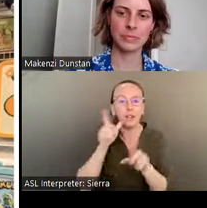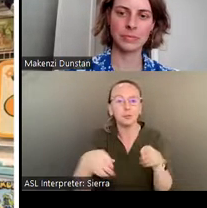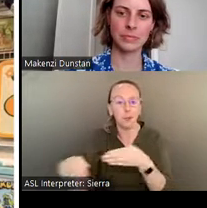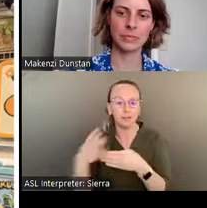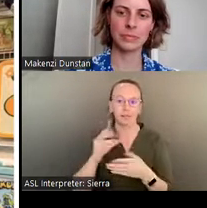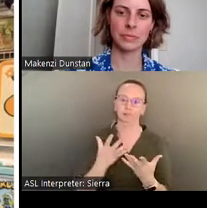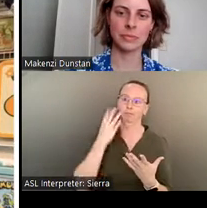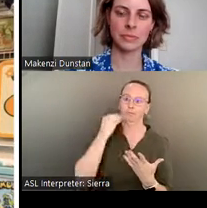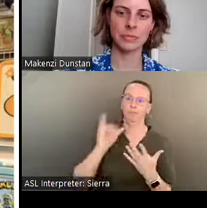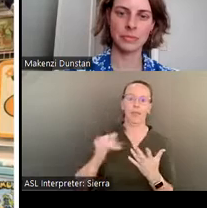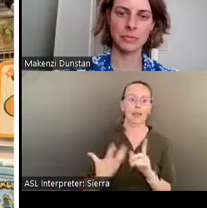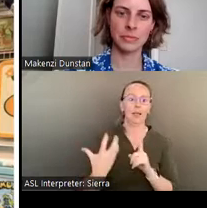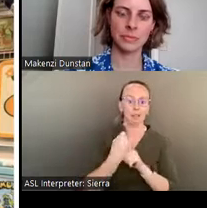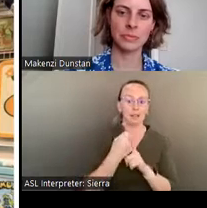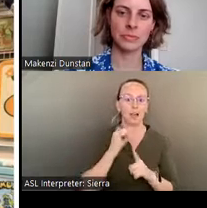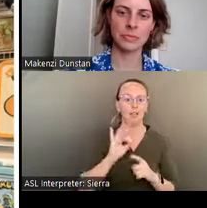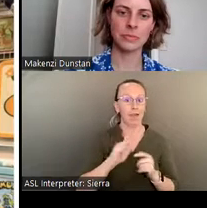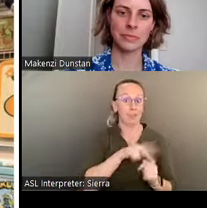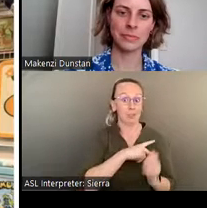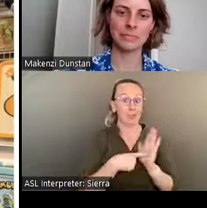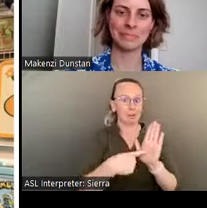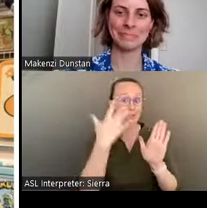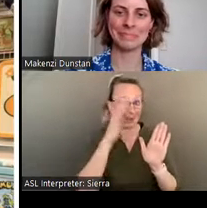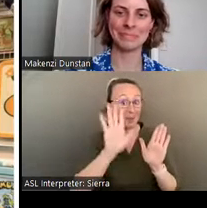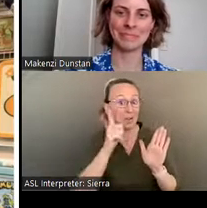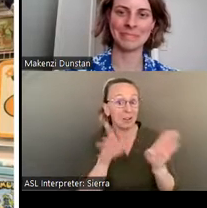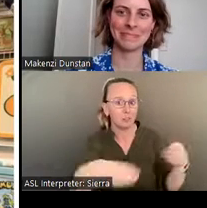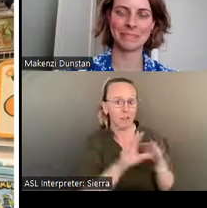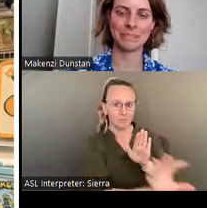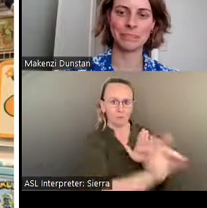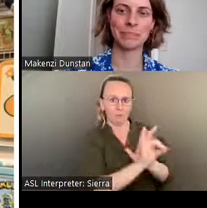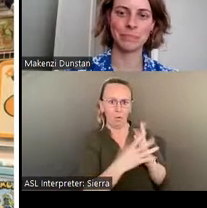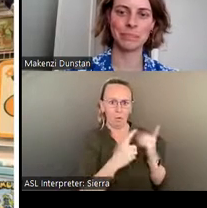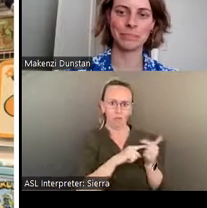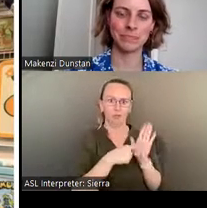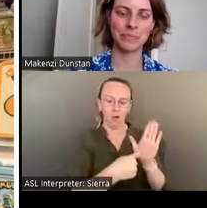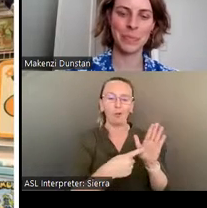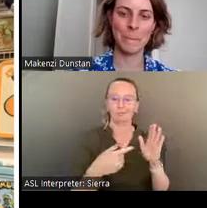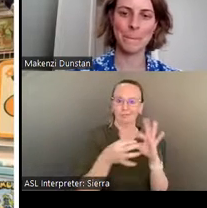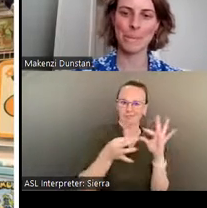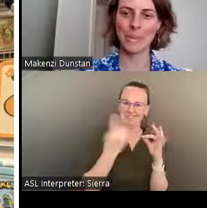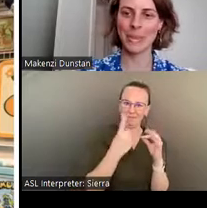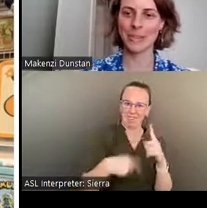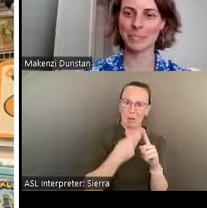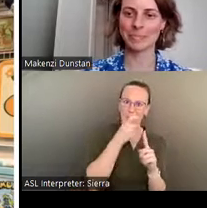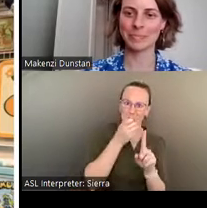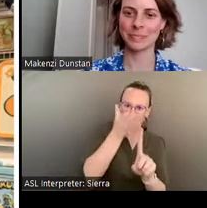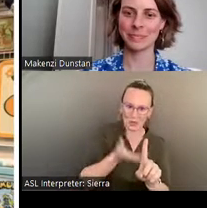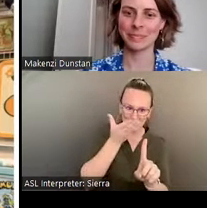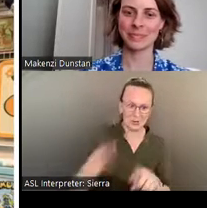expression have because indeed your lunchbox choice says something about who you are ?????? American